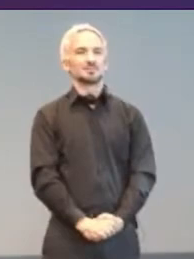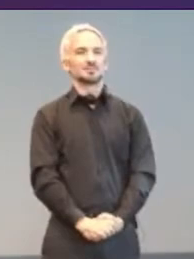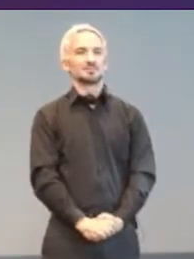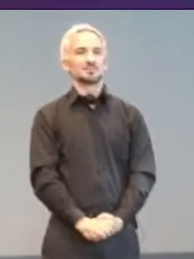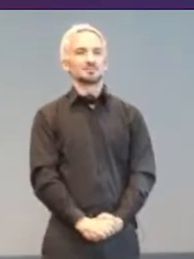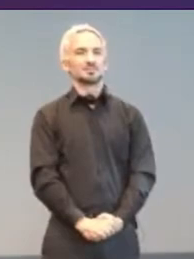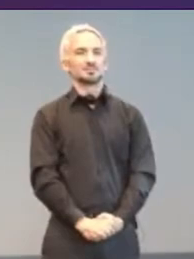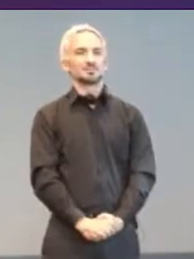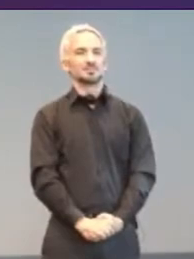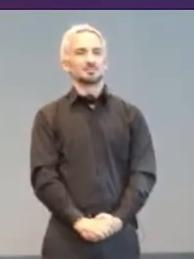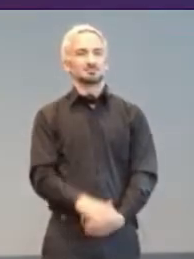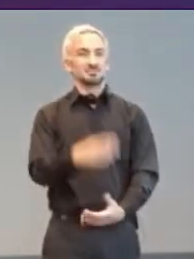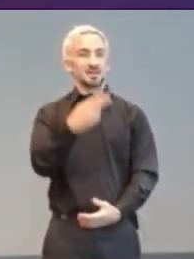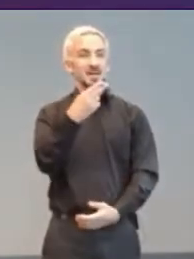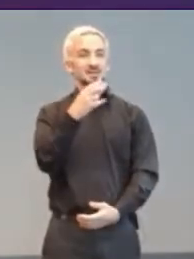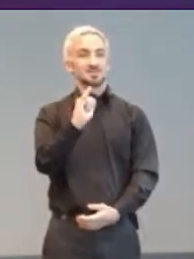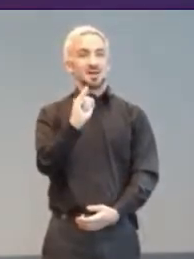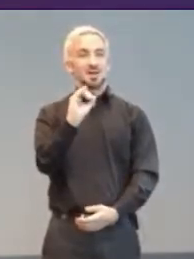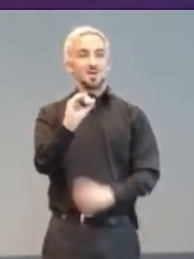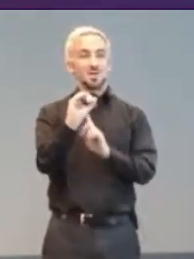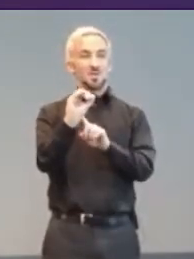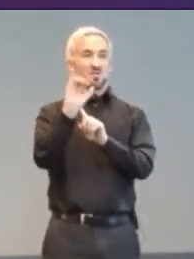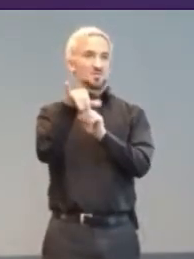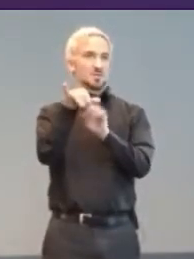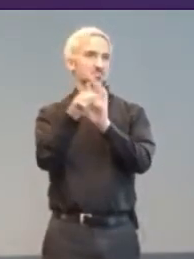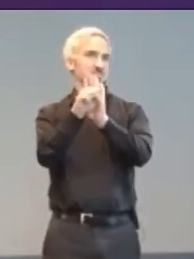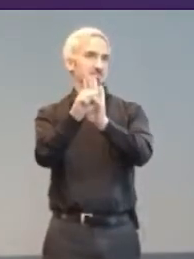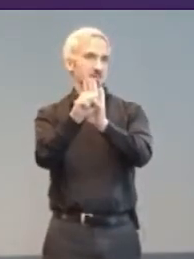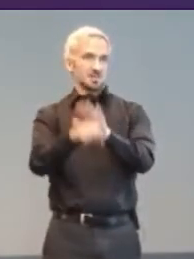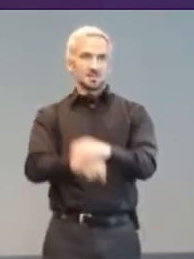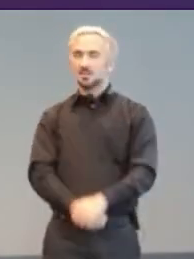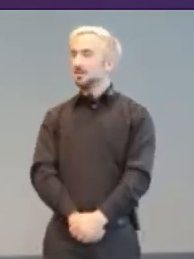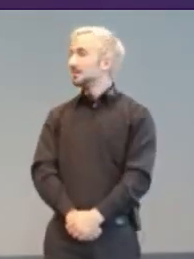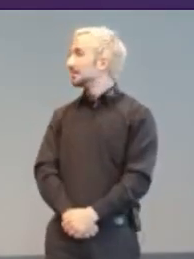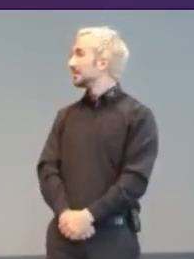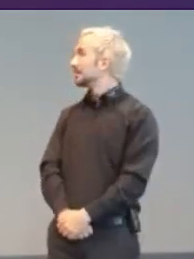it can be something of a lucky-dip as regards accurate results. Microsoft in